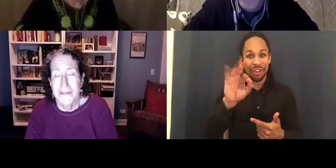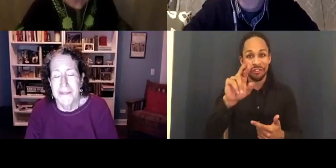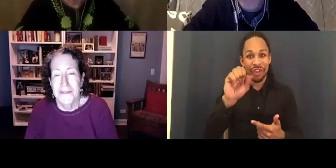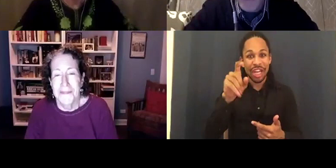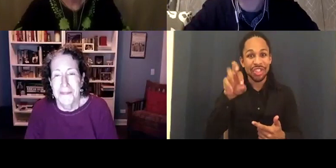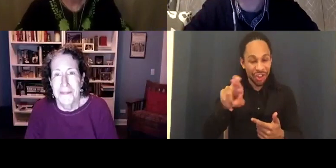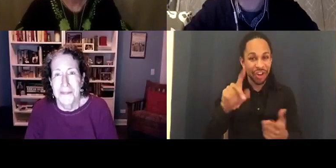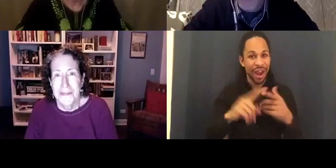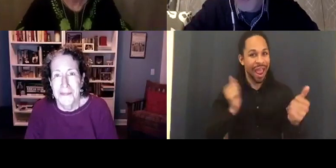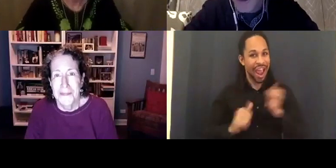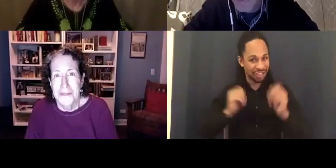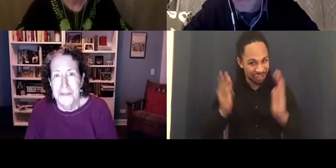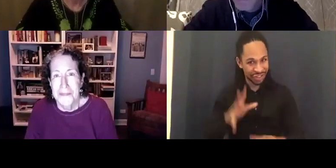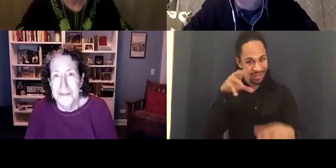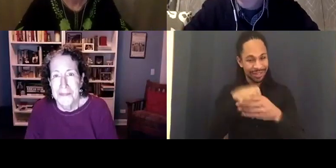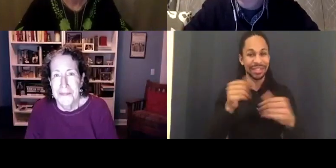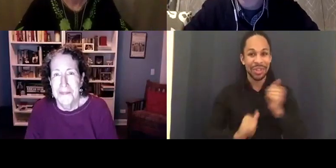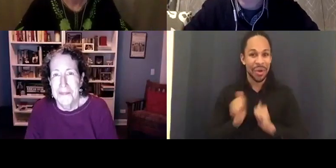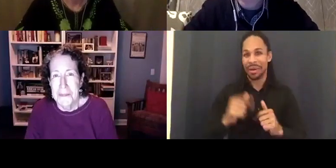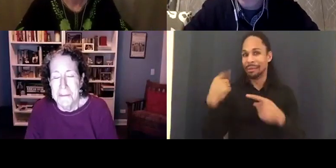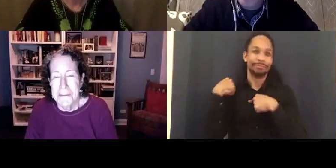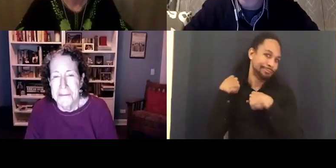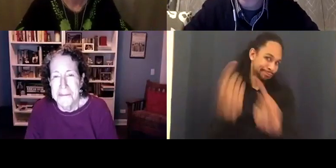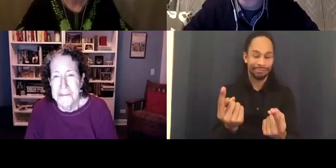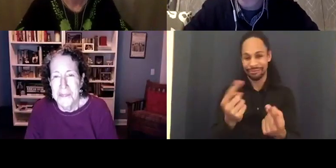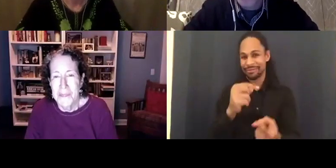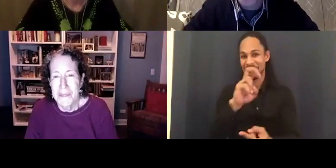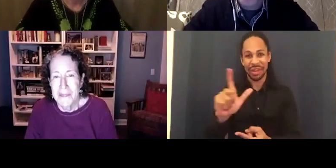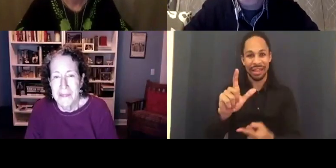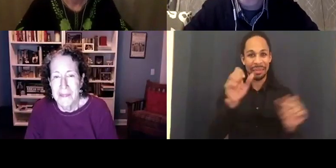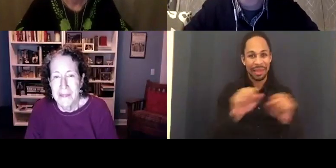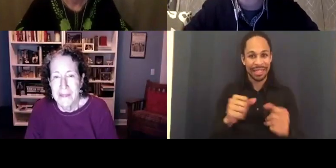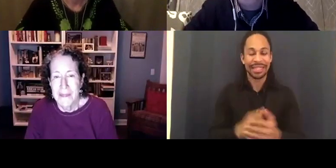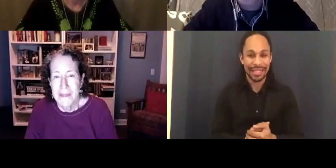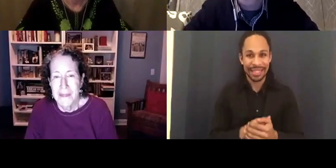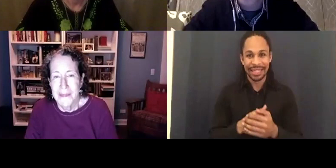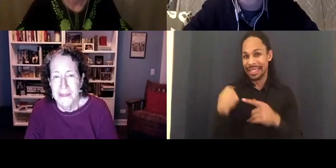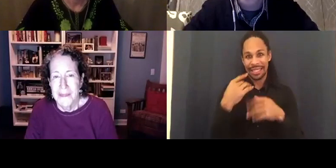He's been here since year one. The other participant from the film